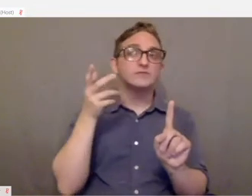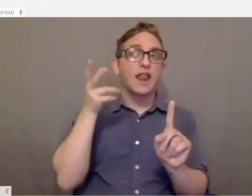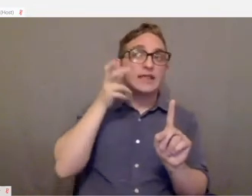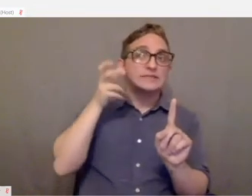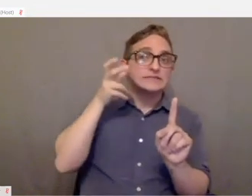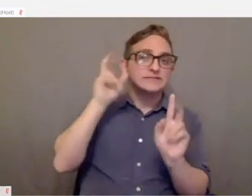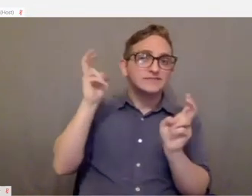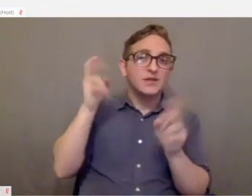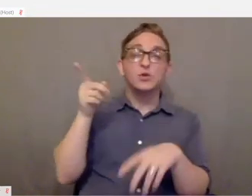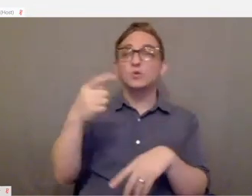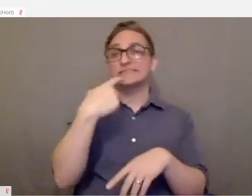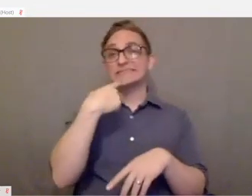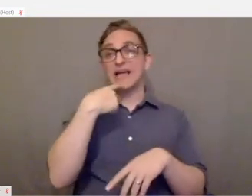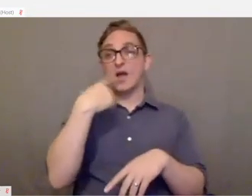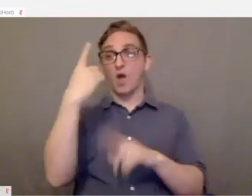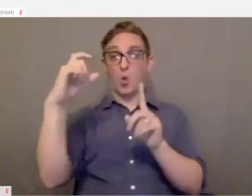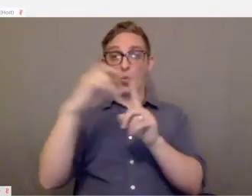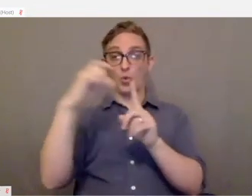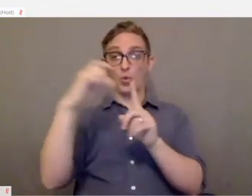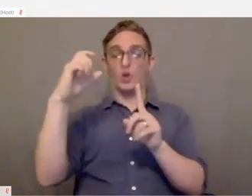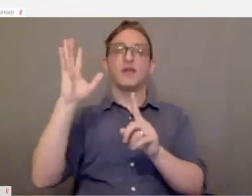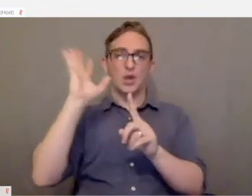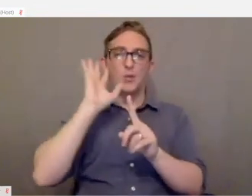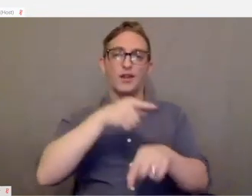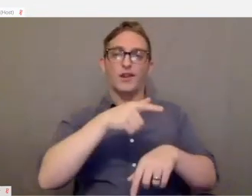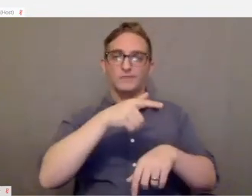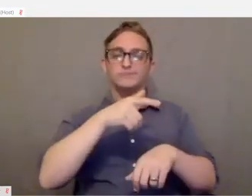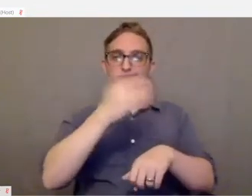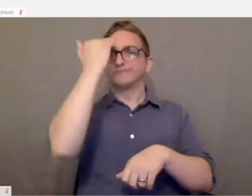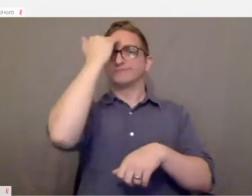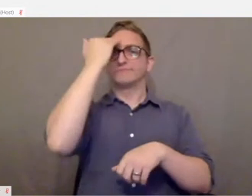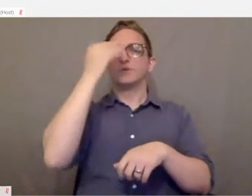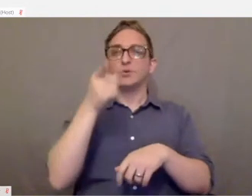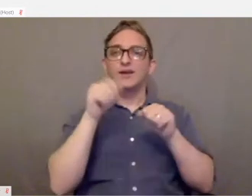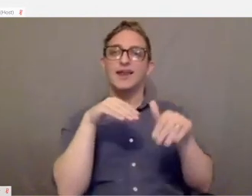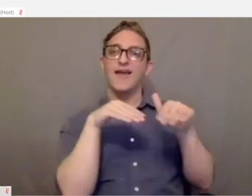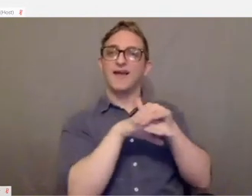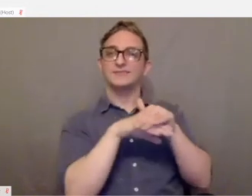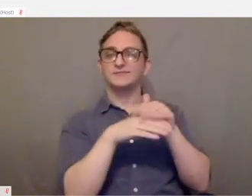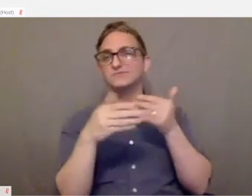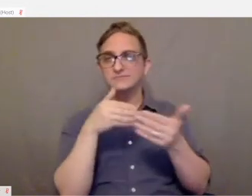You say the hot word and you can access whatever information you need.